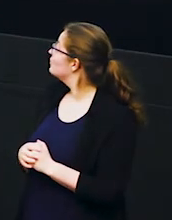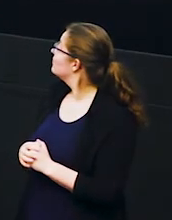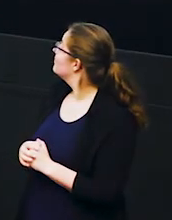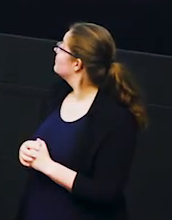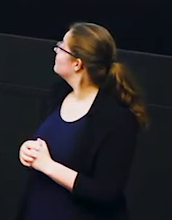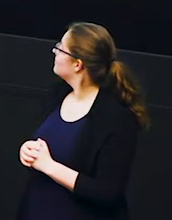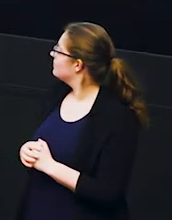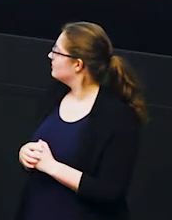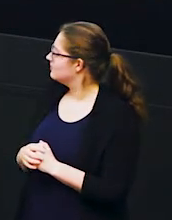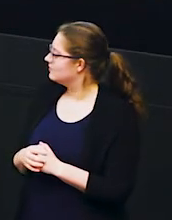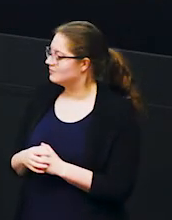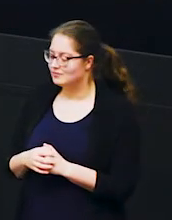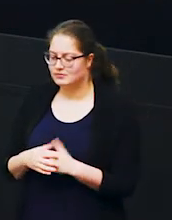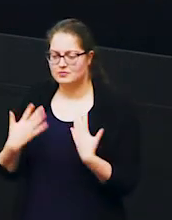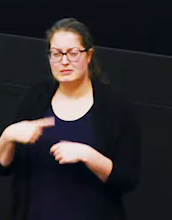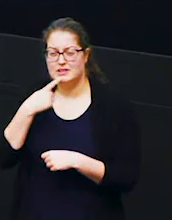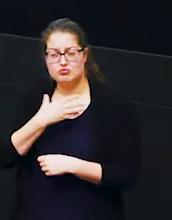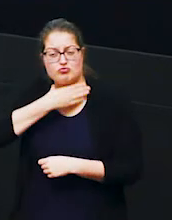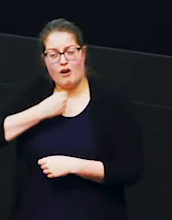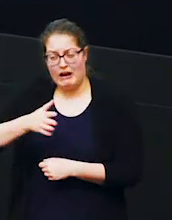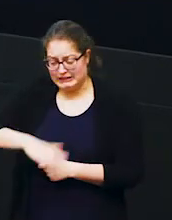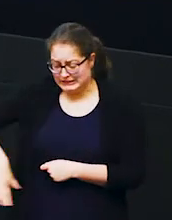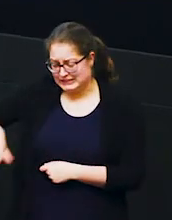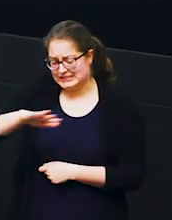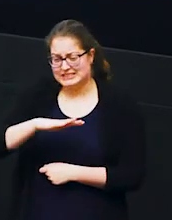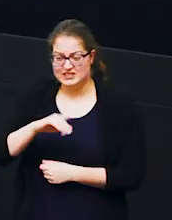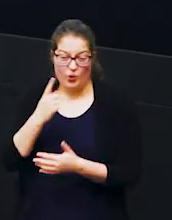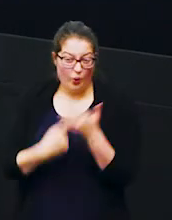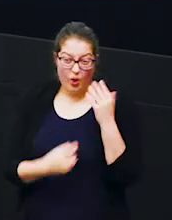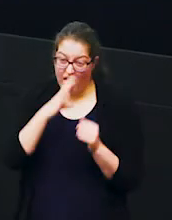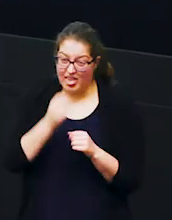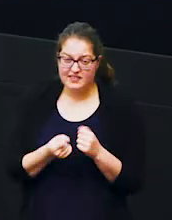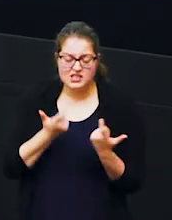but as i said this is very dry now and it's not just the elephants who are now searching high and